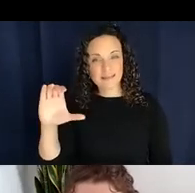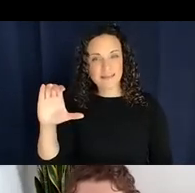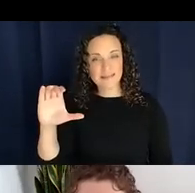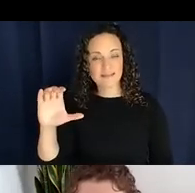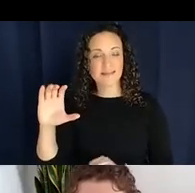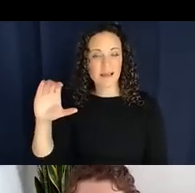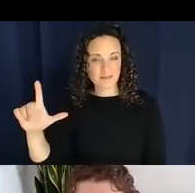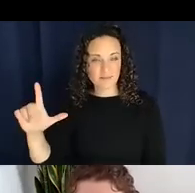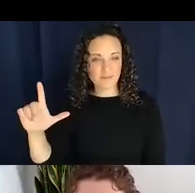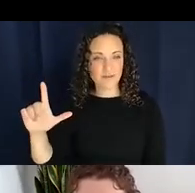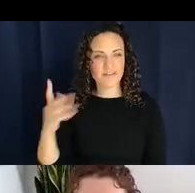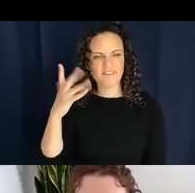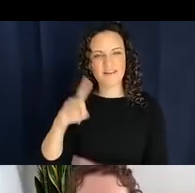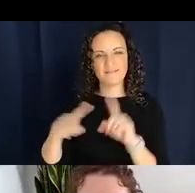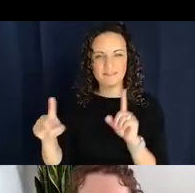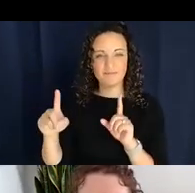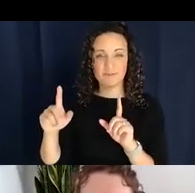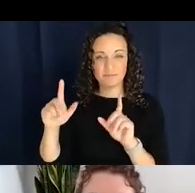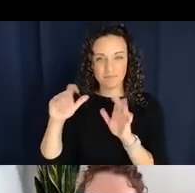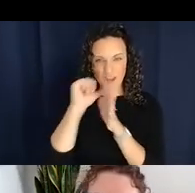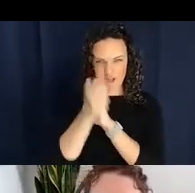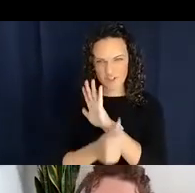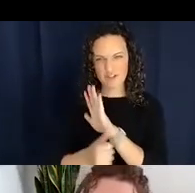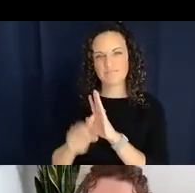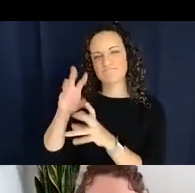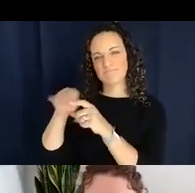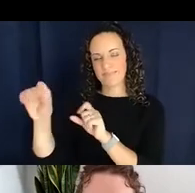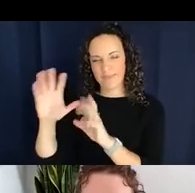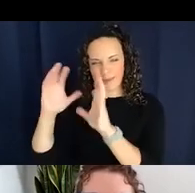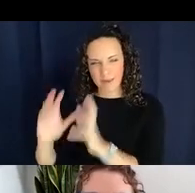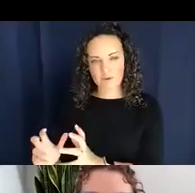that are within that category. We're not going to have time to go into all of these per se